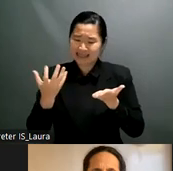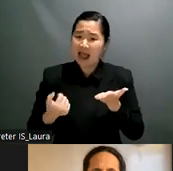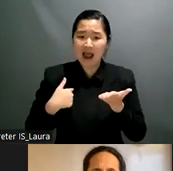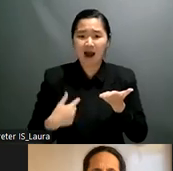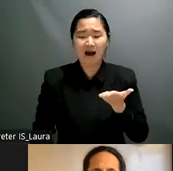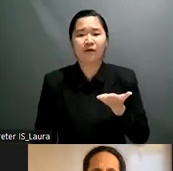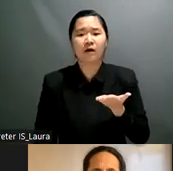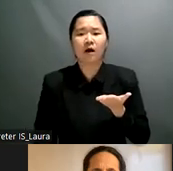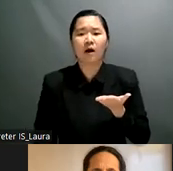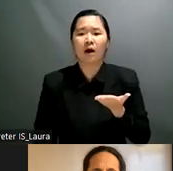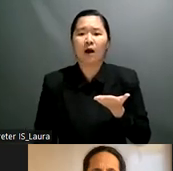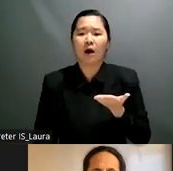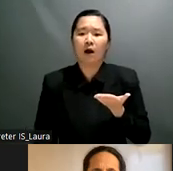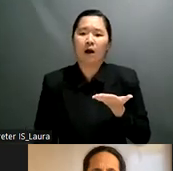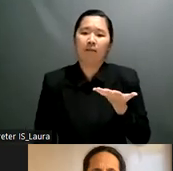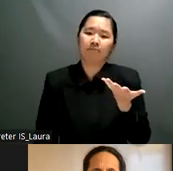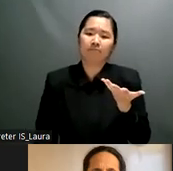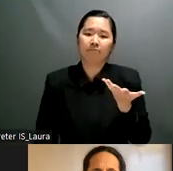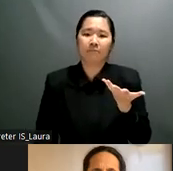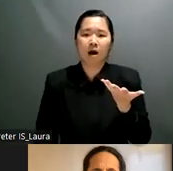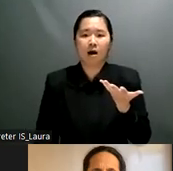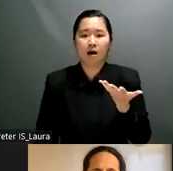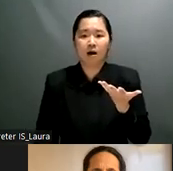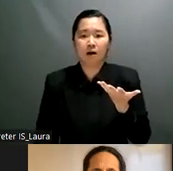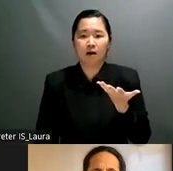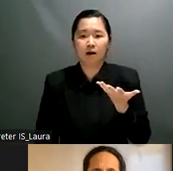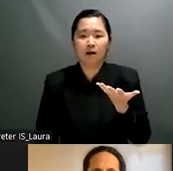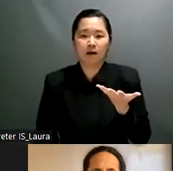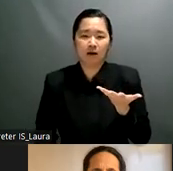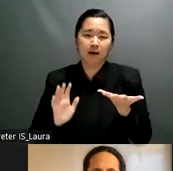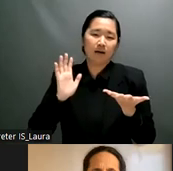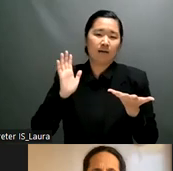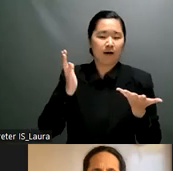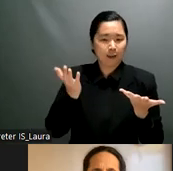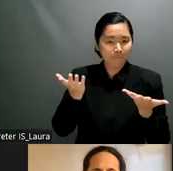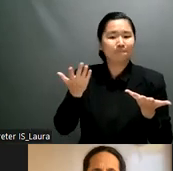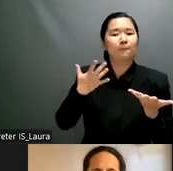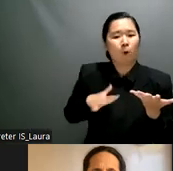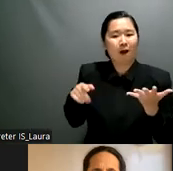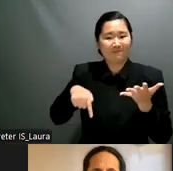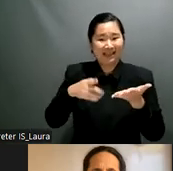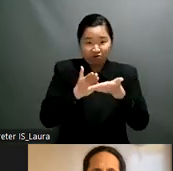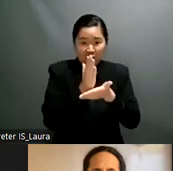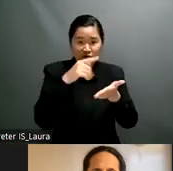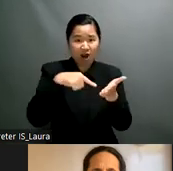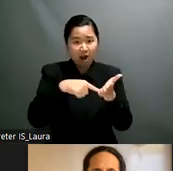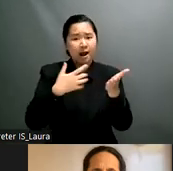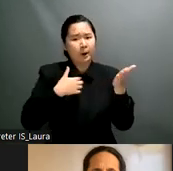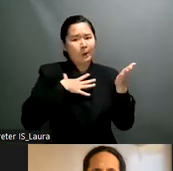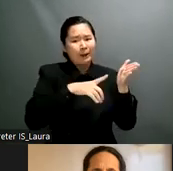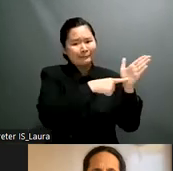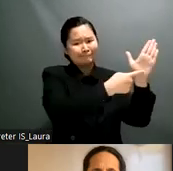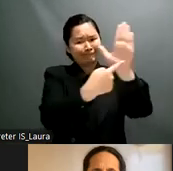young women with this this disability uh we are still a lot back with when uh with our rights